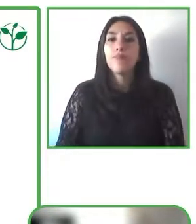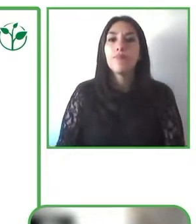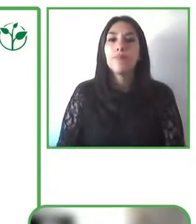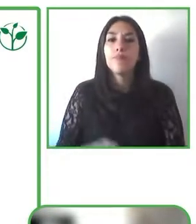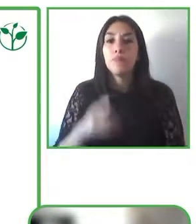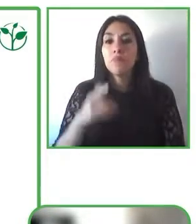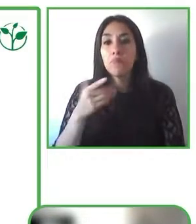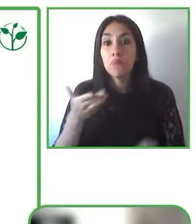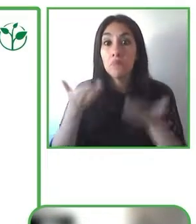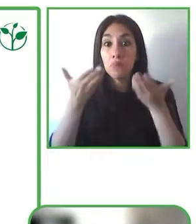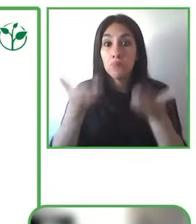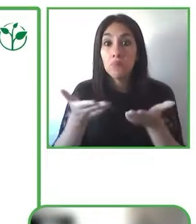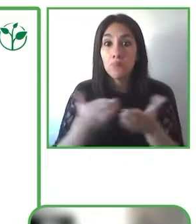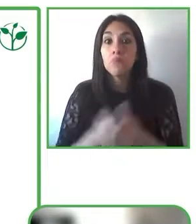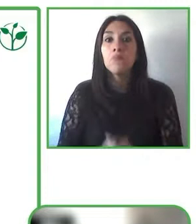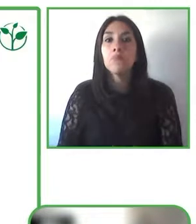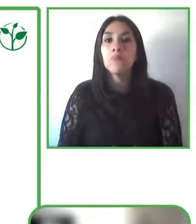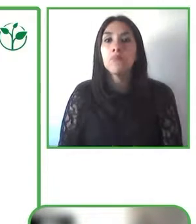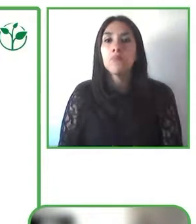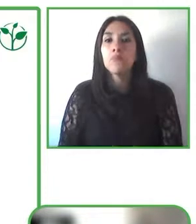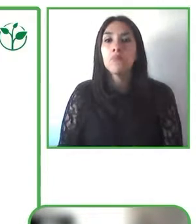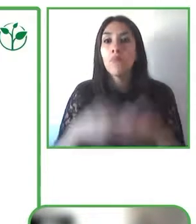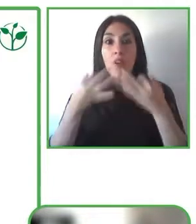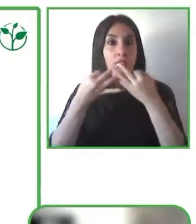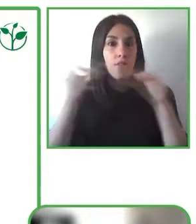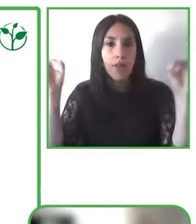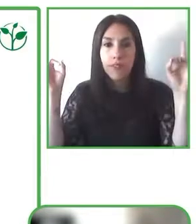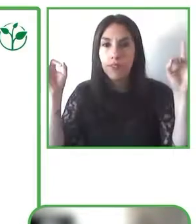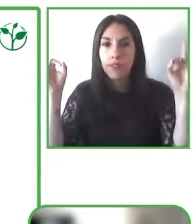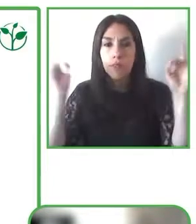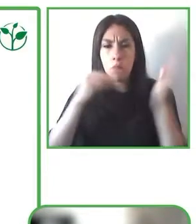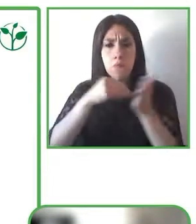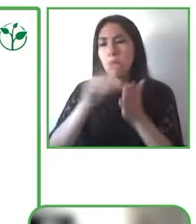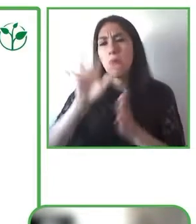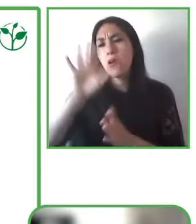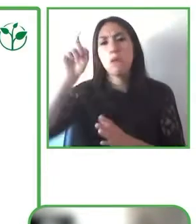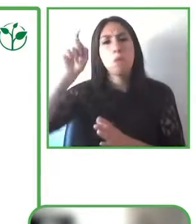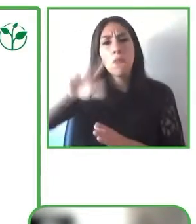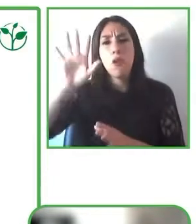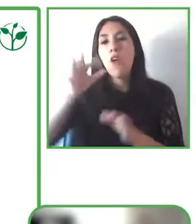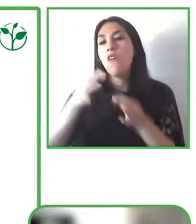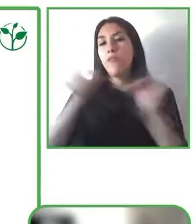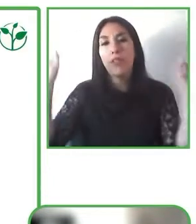presentations are interested please don’t hesitate to get in contact with us